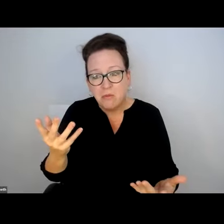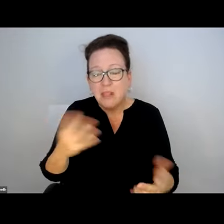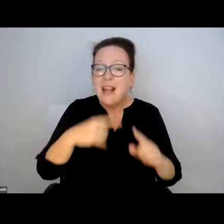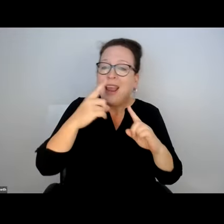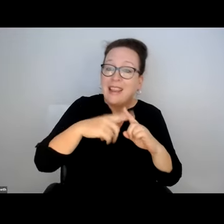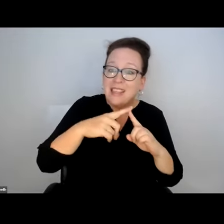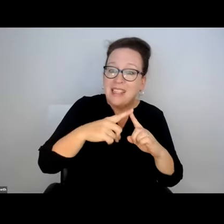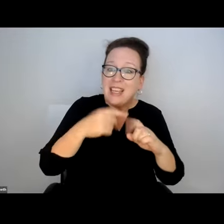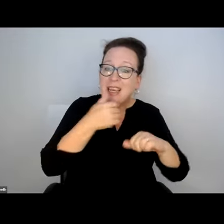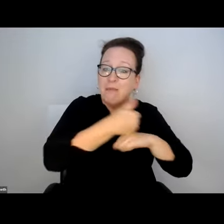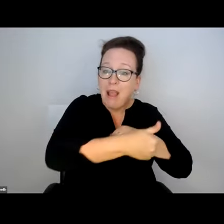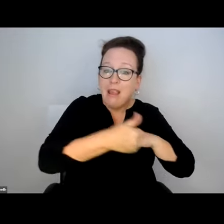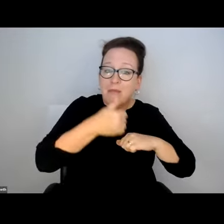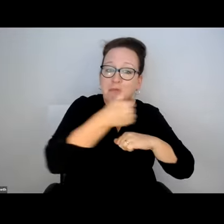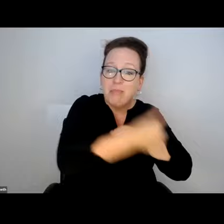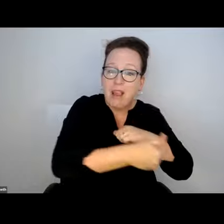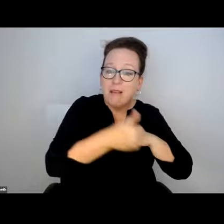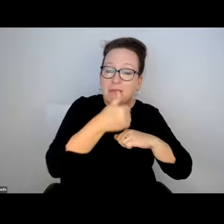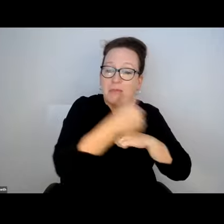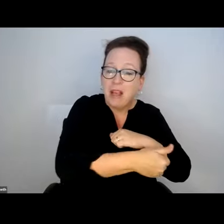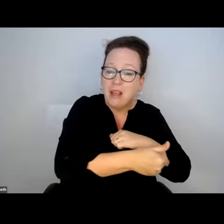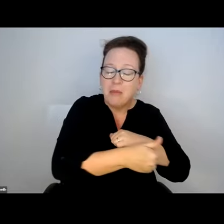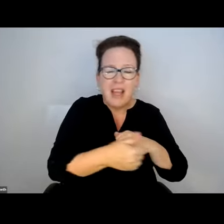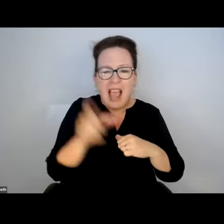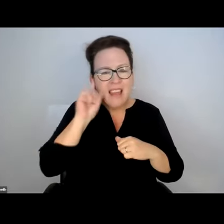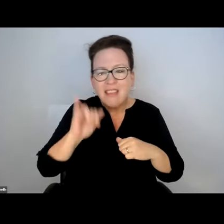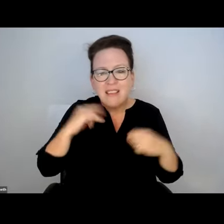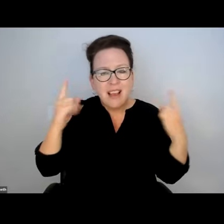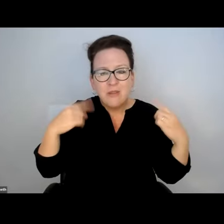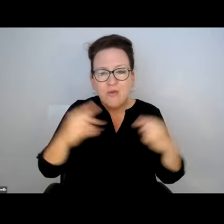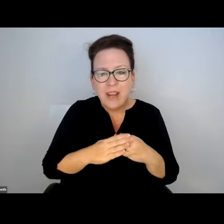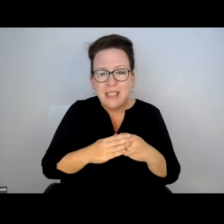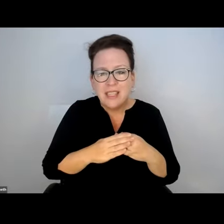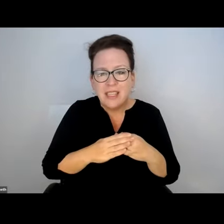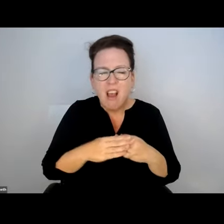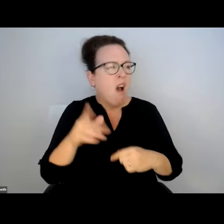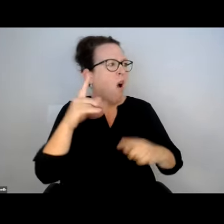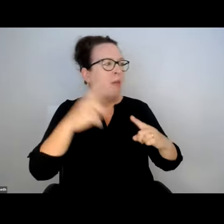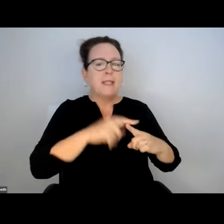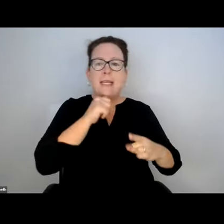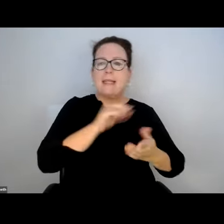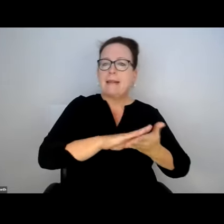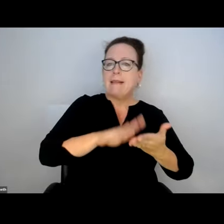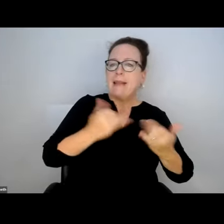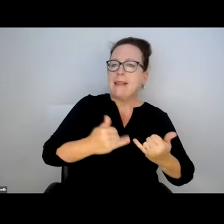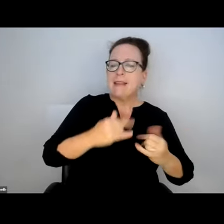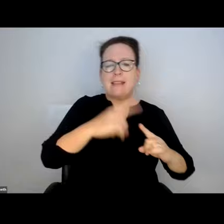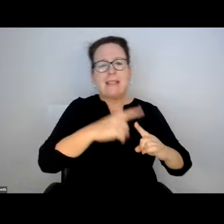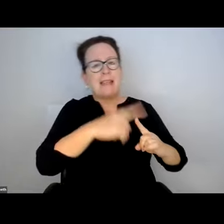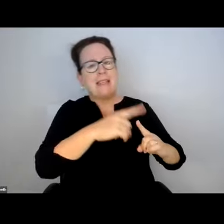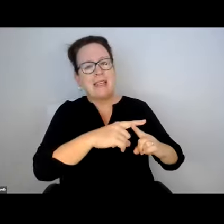THEMSELVES. AND THE T KEEPS GETTING BLAMED FOR THIS. IT IS KIND OF CRAZY. PEOPLE SAY THE T DIDN'T CLEAN